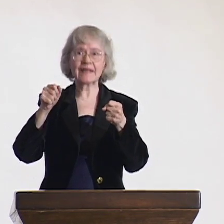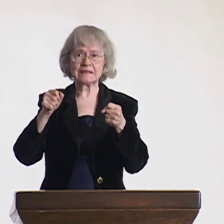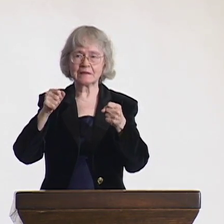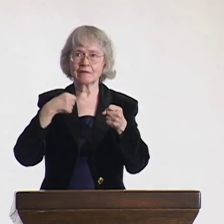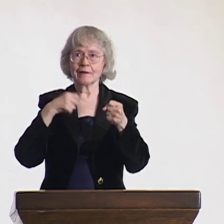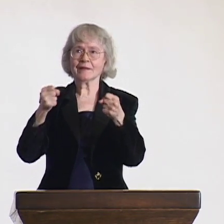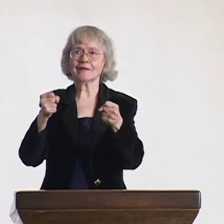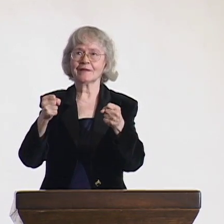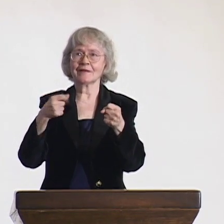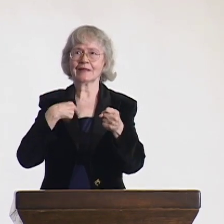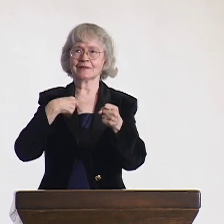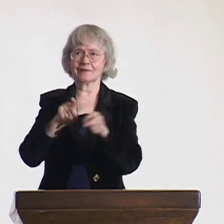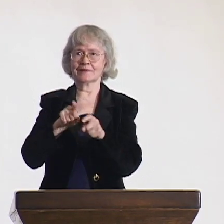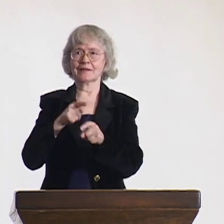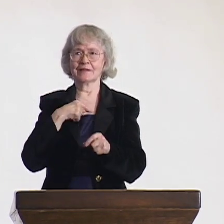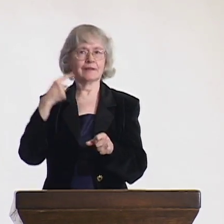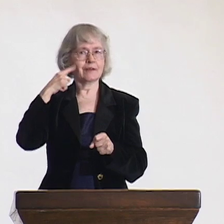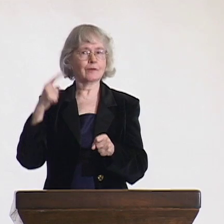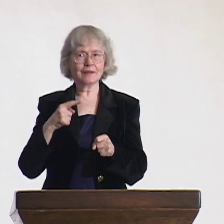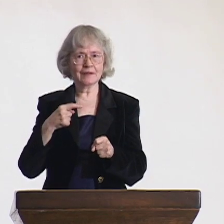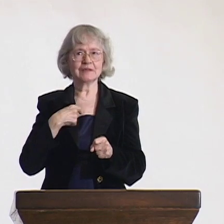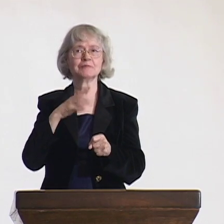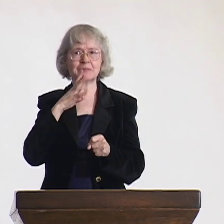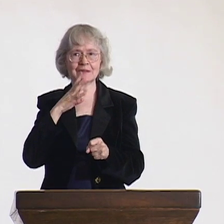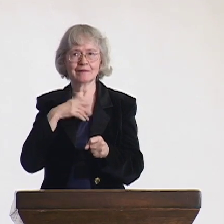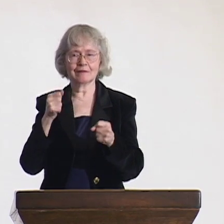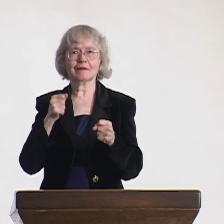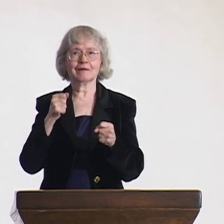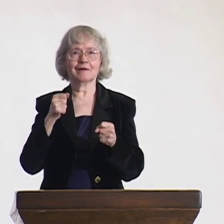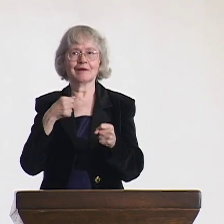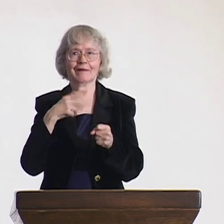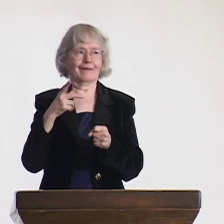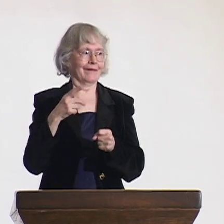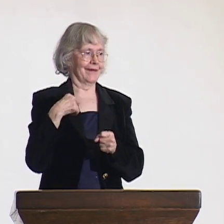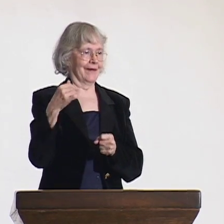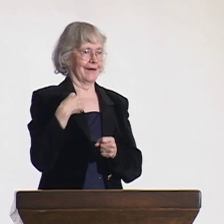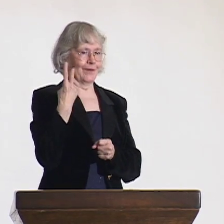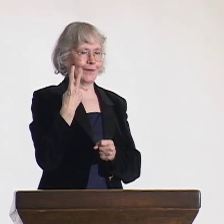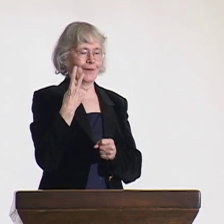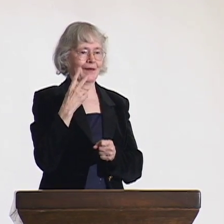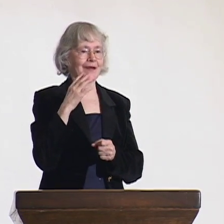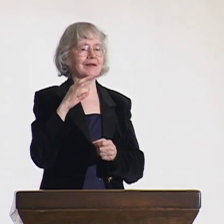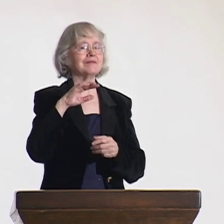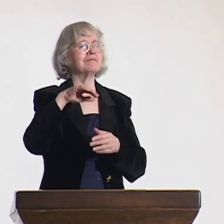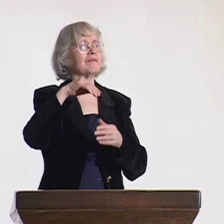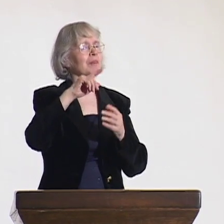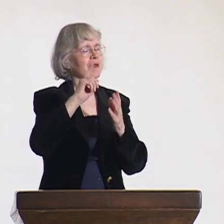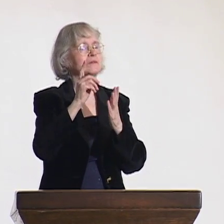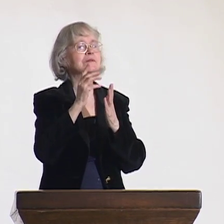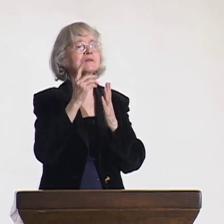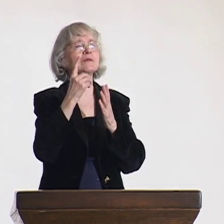as we were both deaf and could speak, just the two of us. After an hour, another girl came in